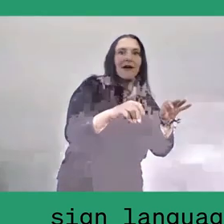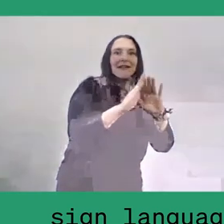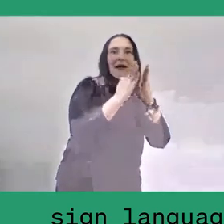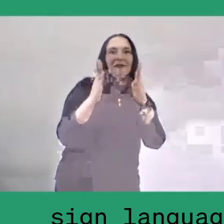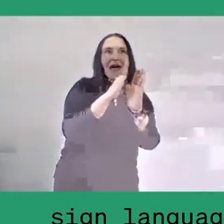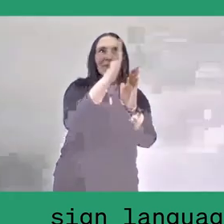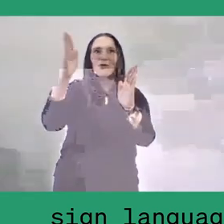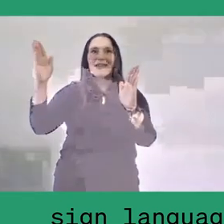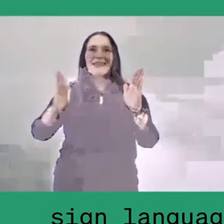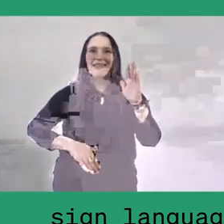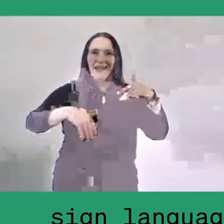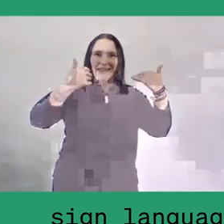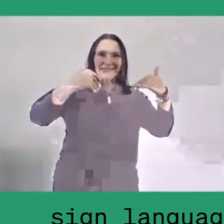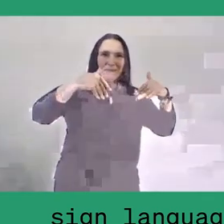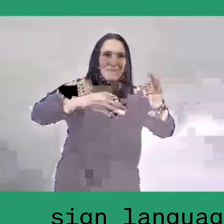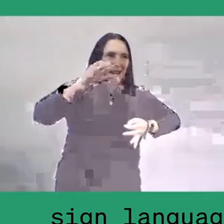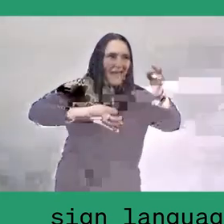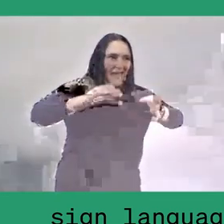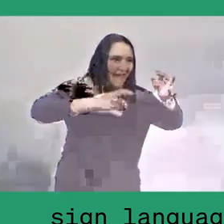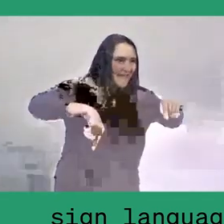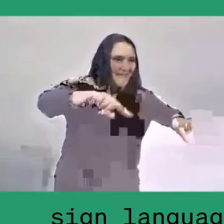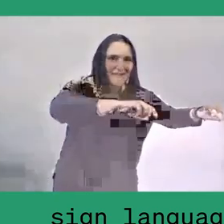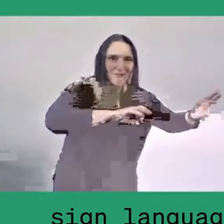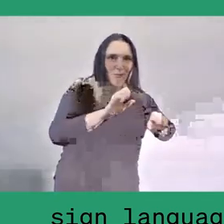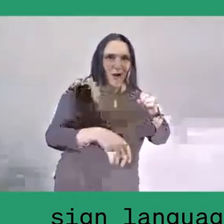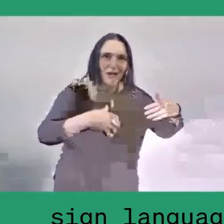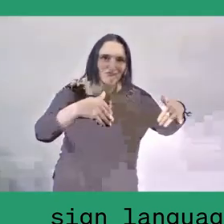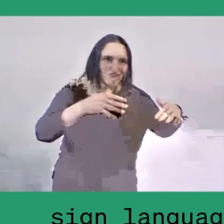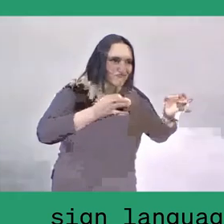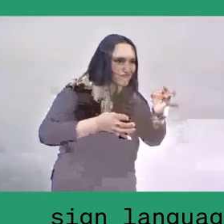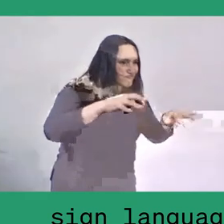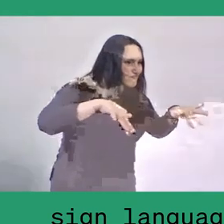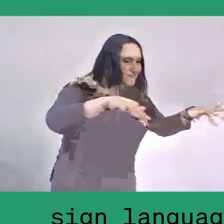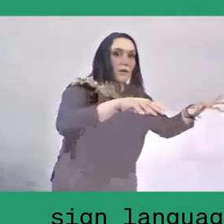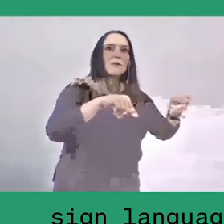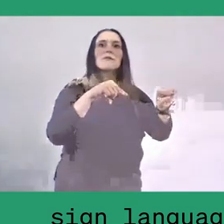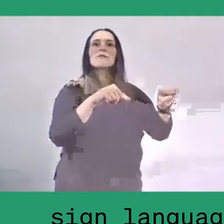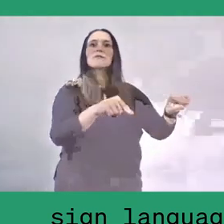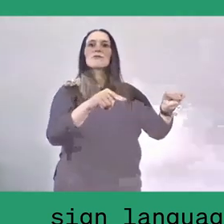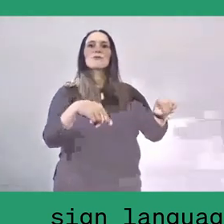and then started to revive the traditional children's game called "egrang" or bamboo stilt game.